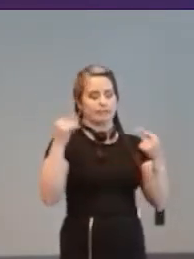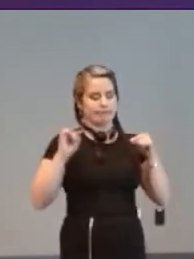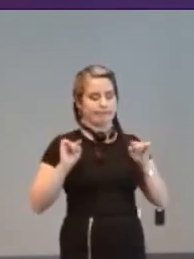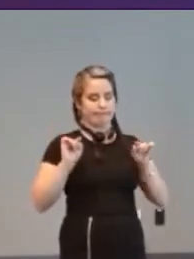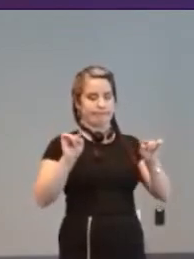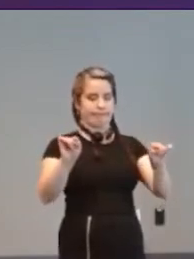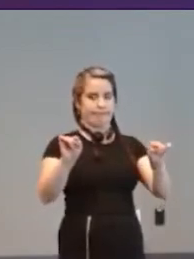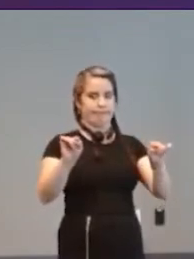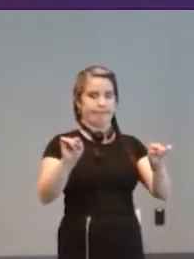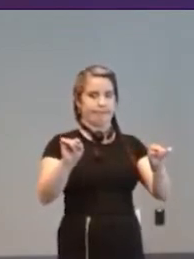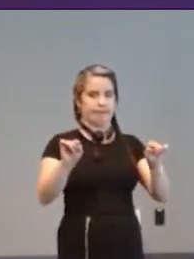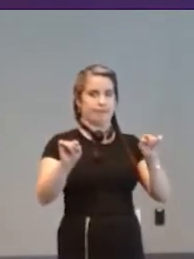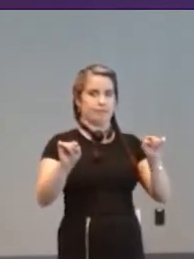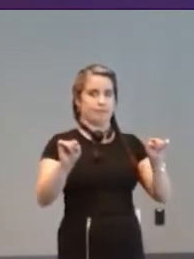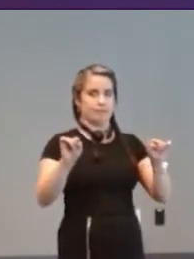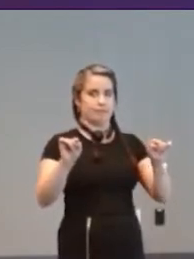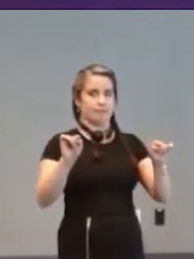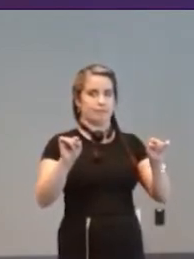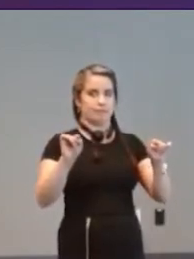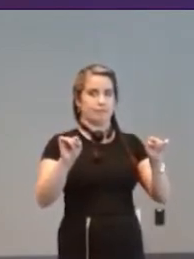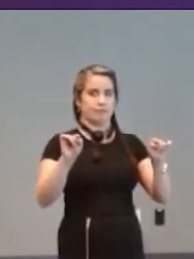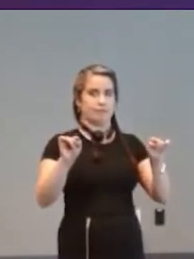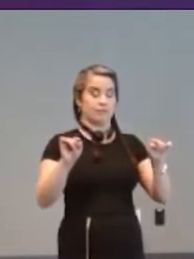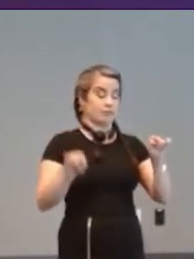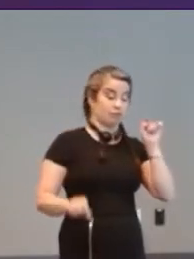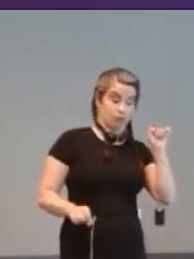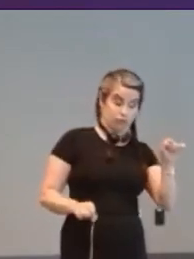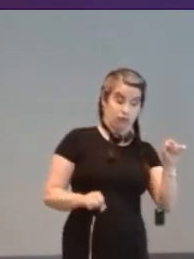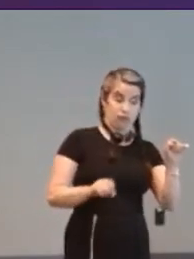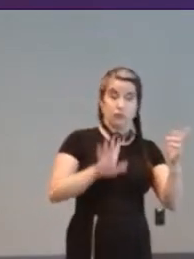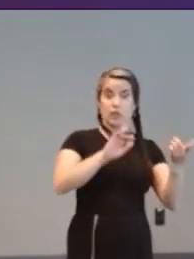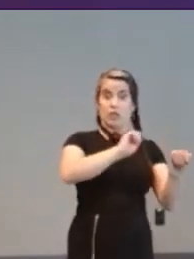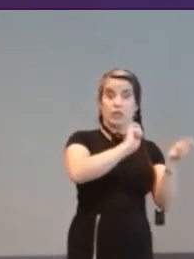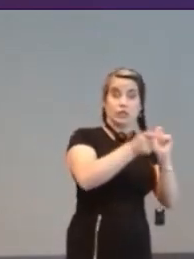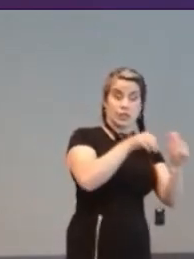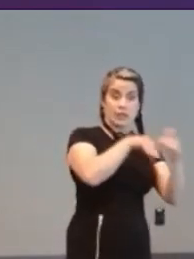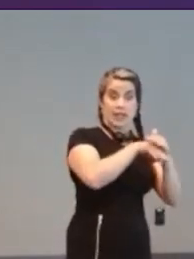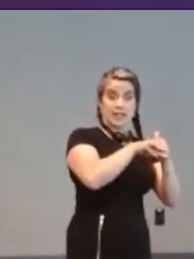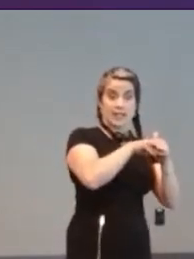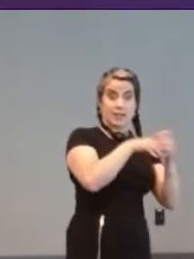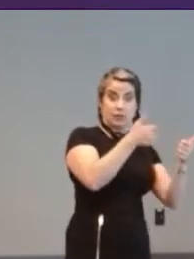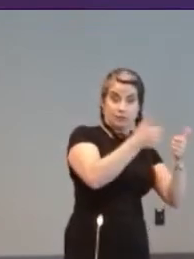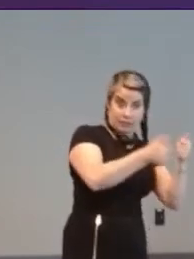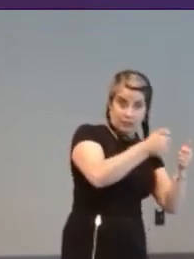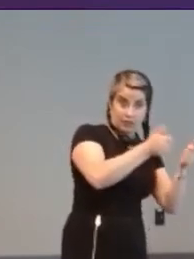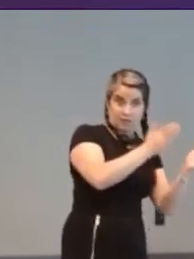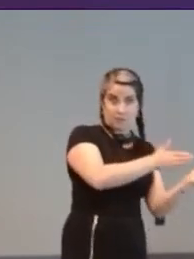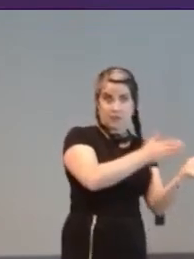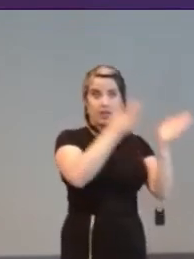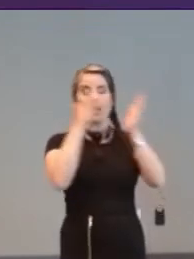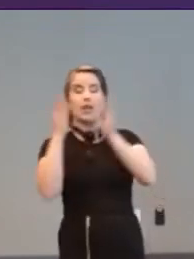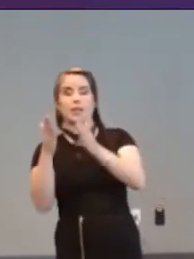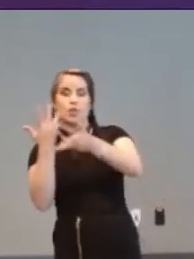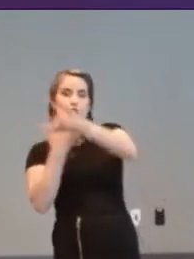the evolution of the the accessibility for video games and the social discourses about